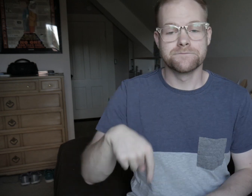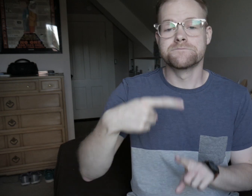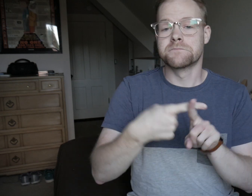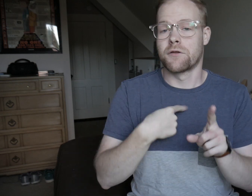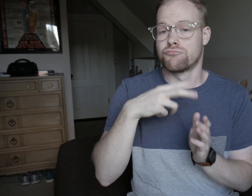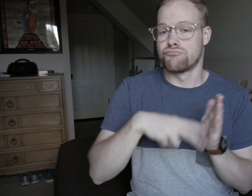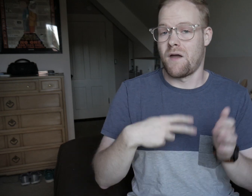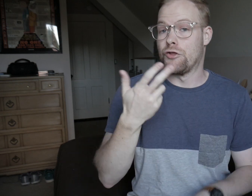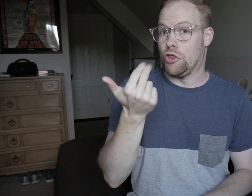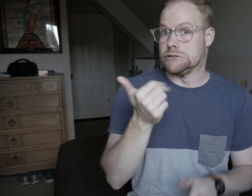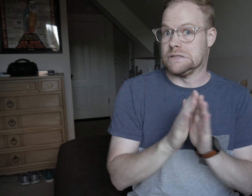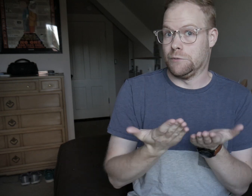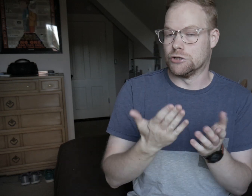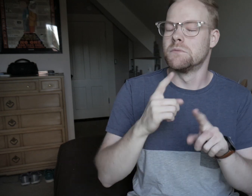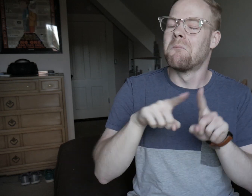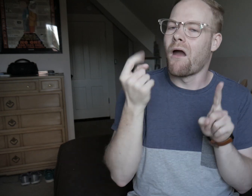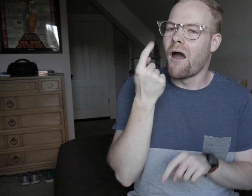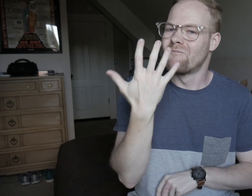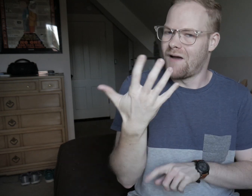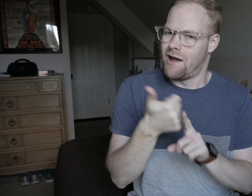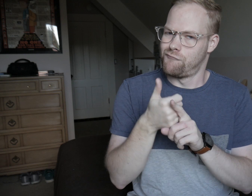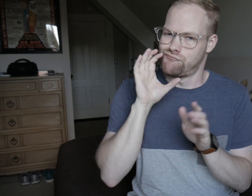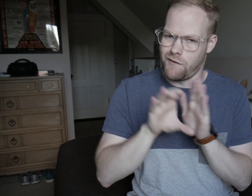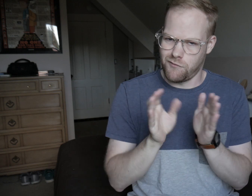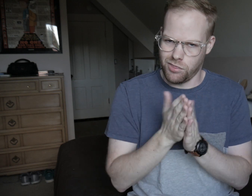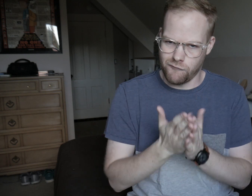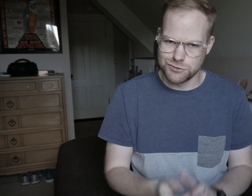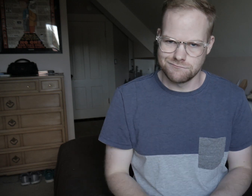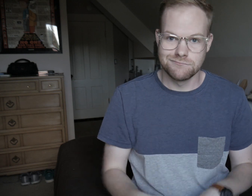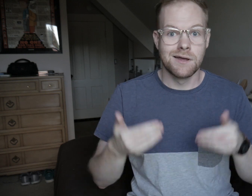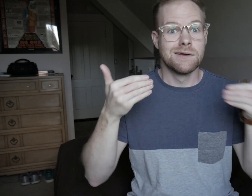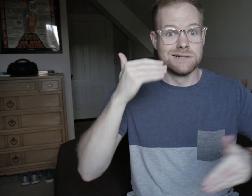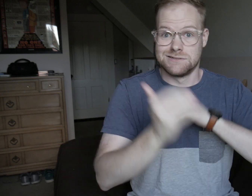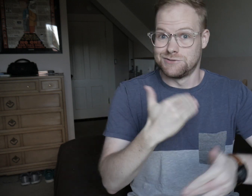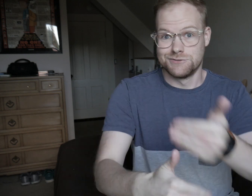This month, I read 13 books, but five were graphic novels. Let’s get right into it!